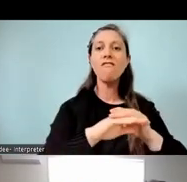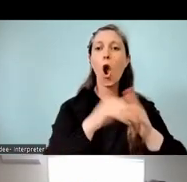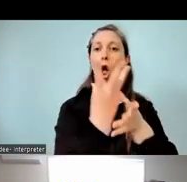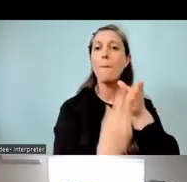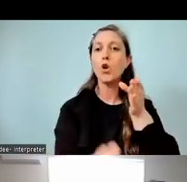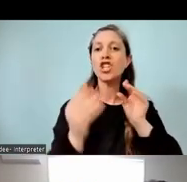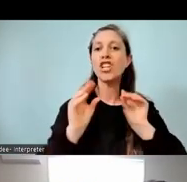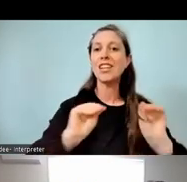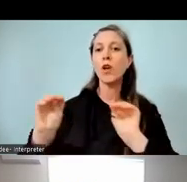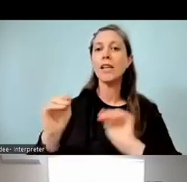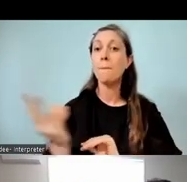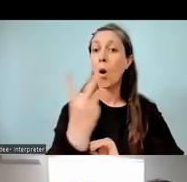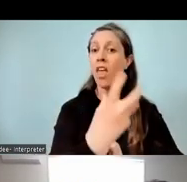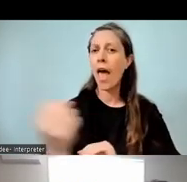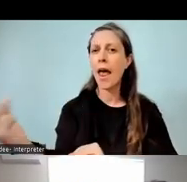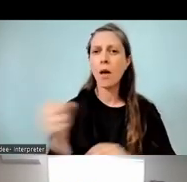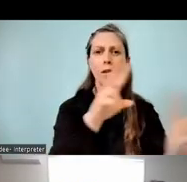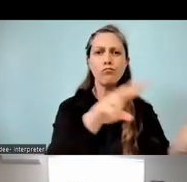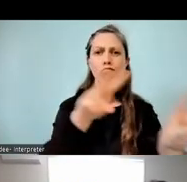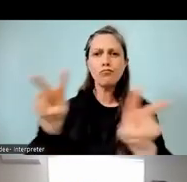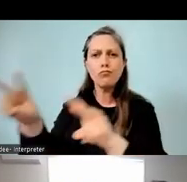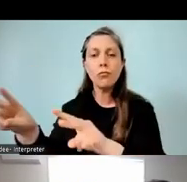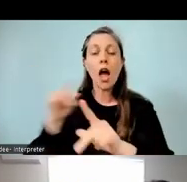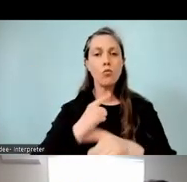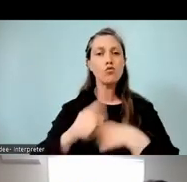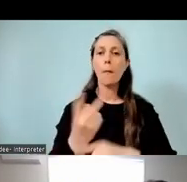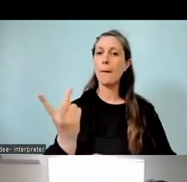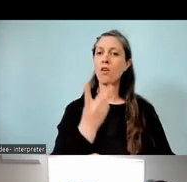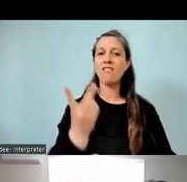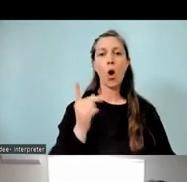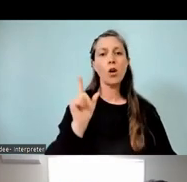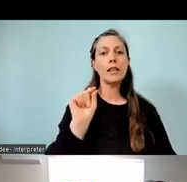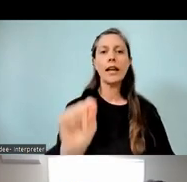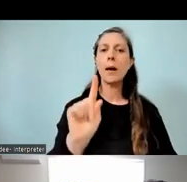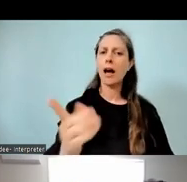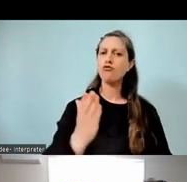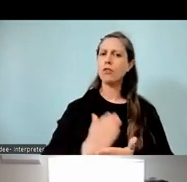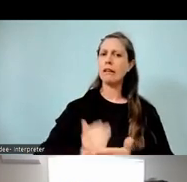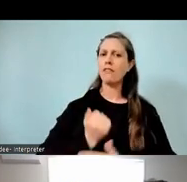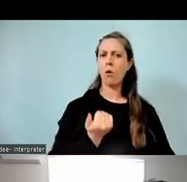but some key people, which we'll talk about in a minute. But really for us it was keeping us tamariki in the local schooling.